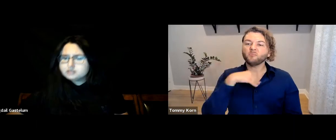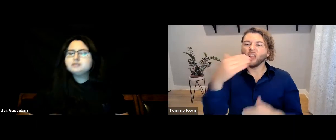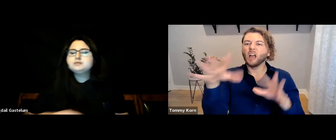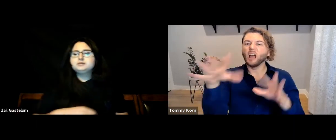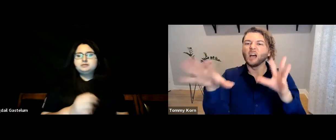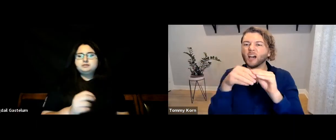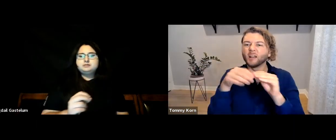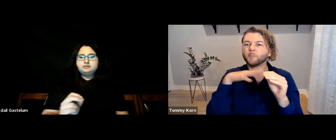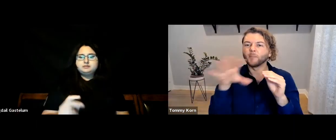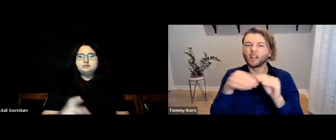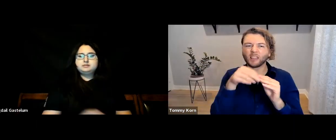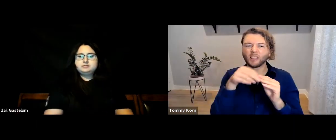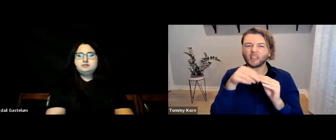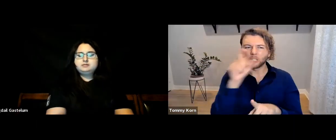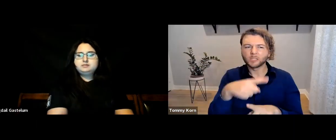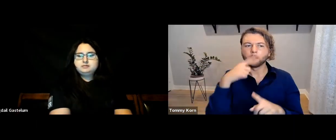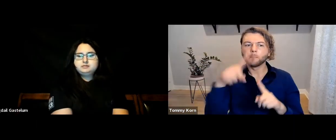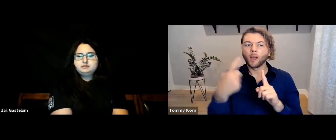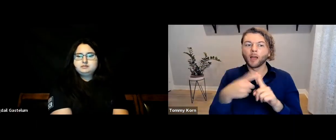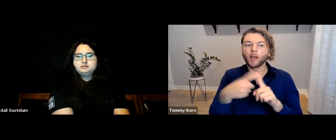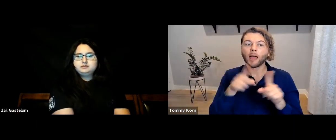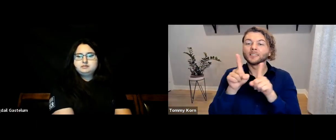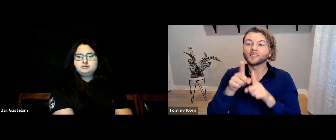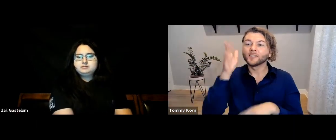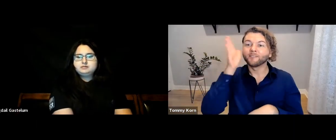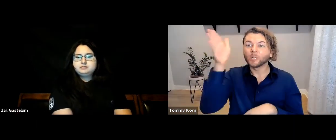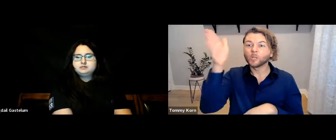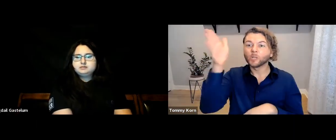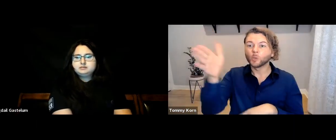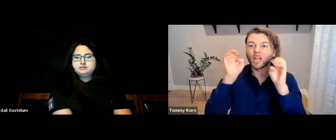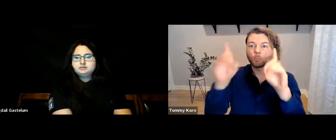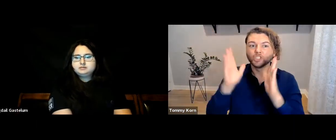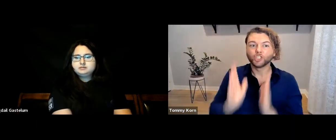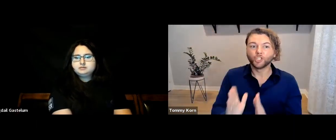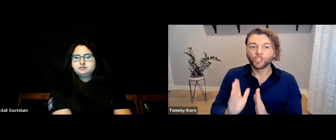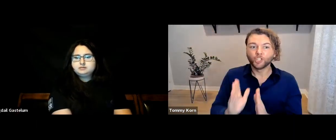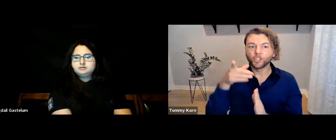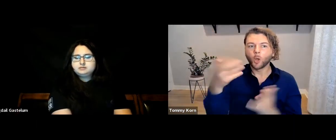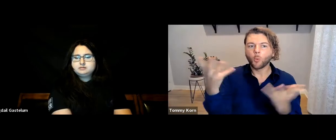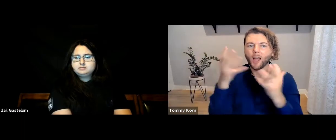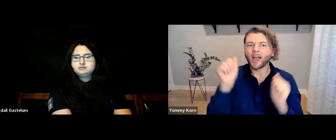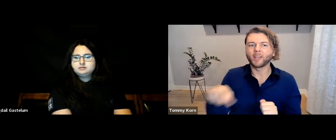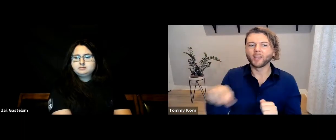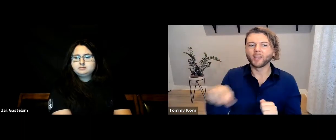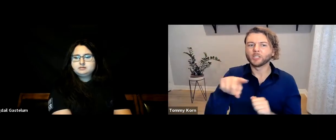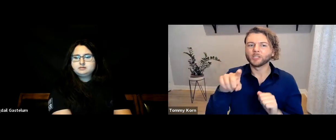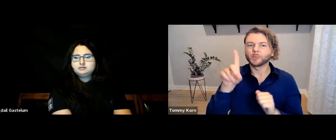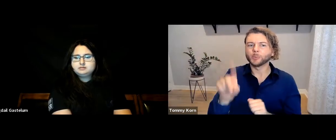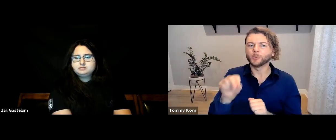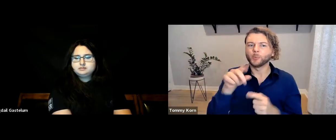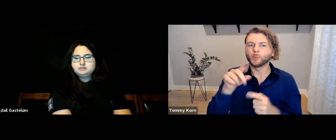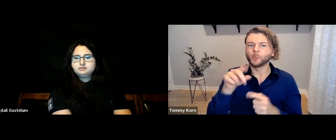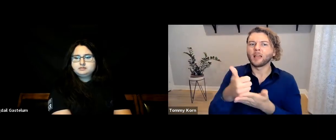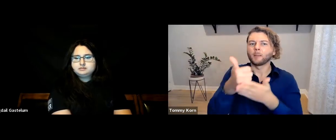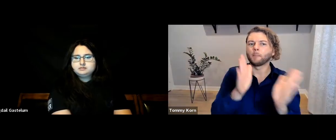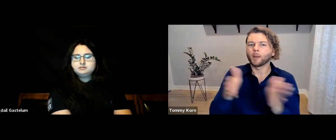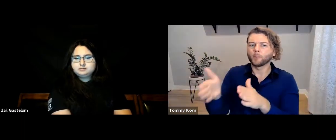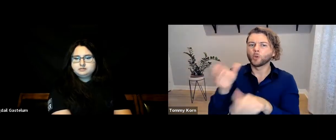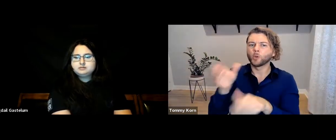[Tommy] Okay, I want to answer this. [from chat] As future educators, what can you do to help prepare